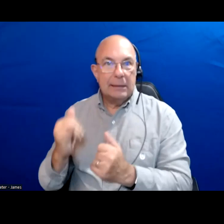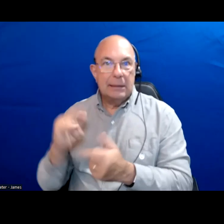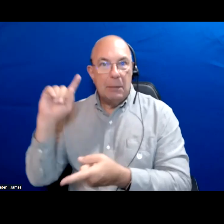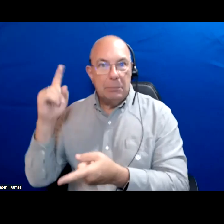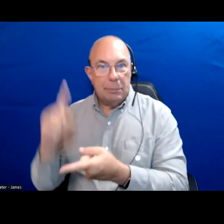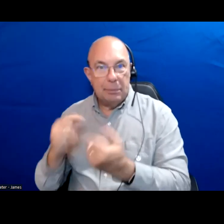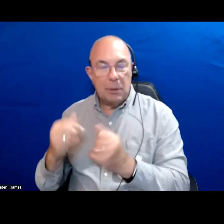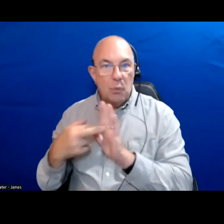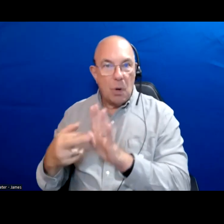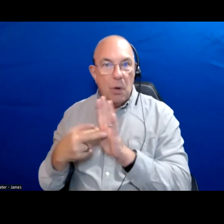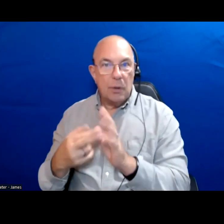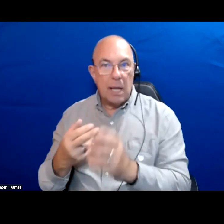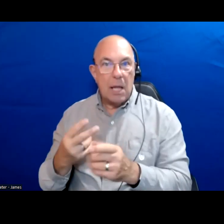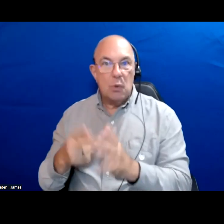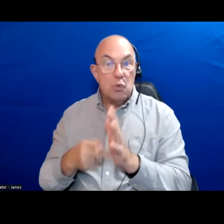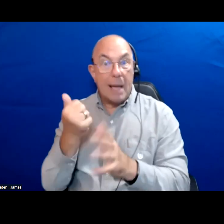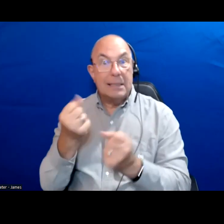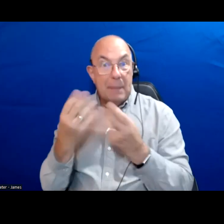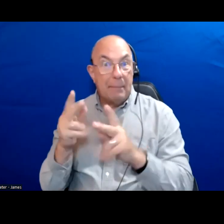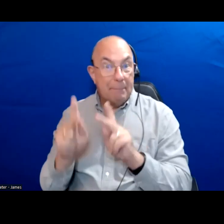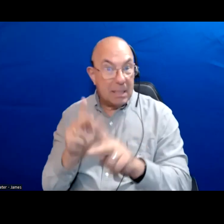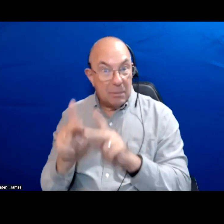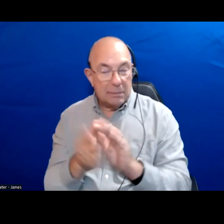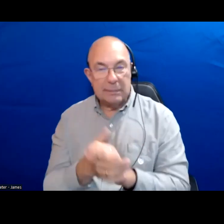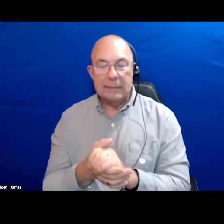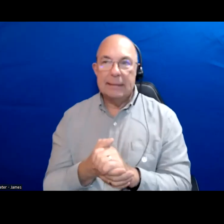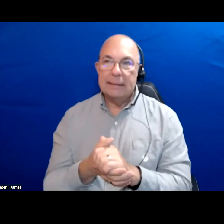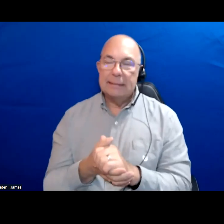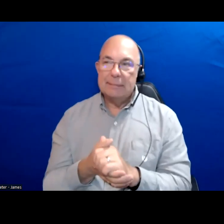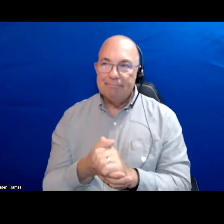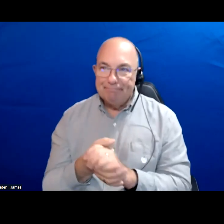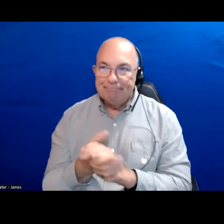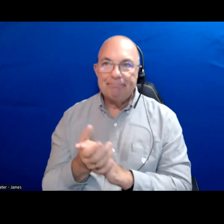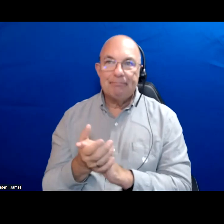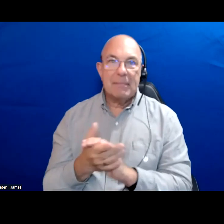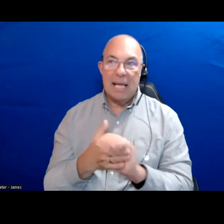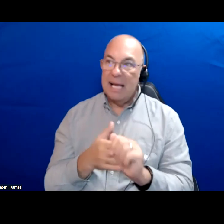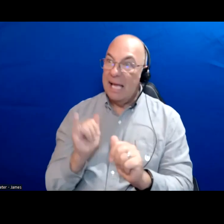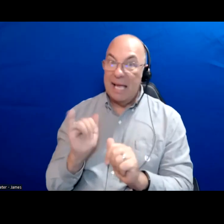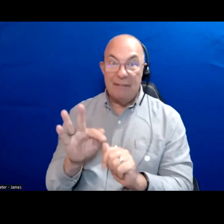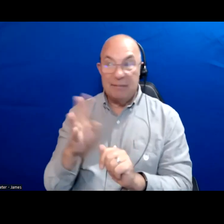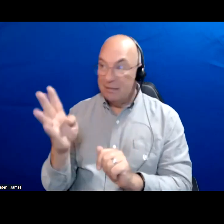representing twice as many people. I think people feel like they are not being heard they're going to feel disenfranchised.